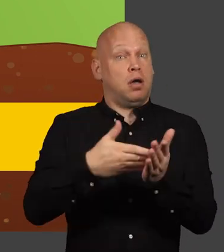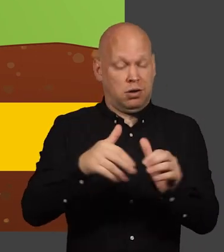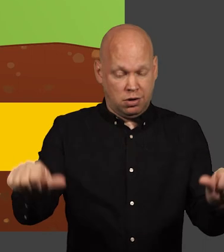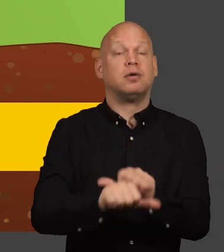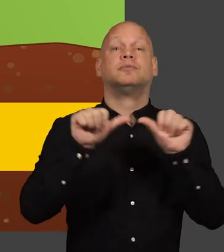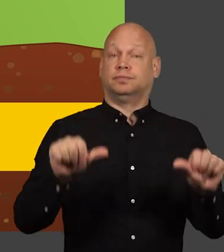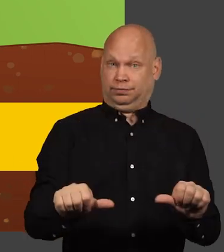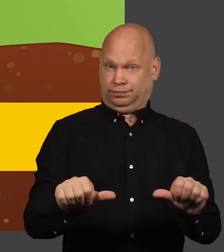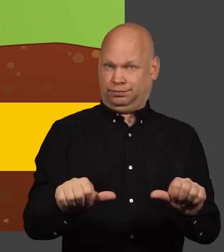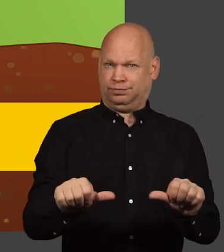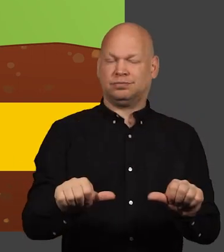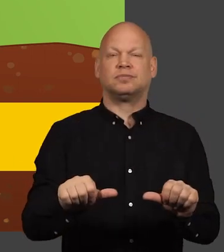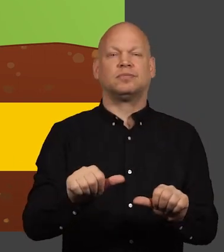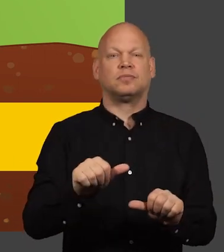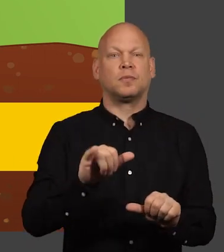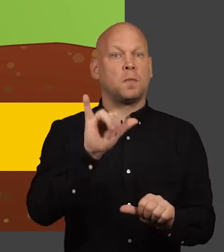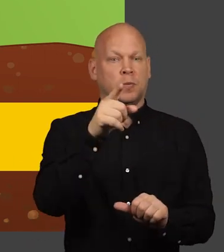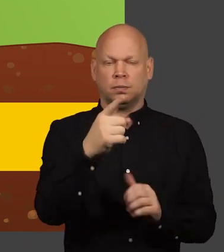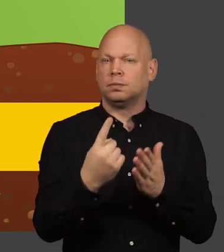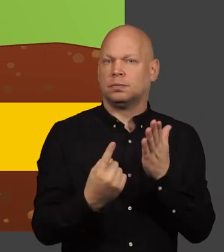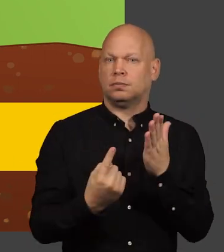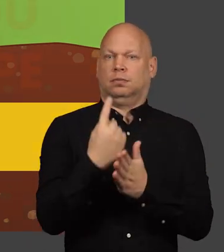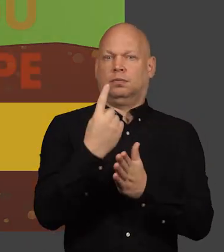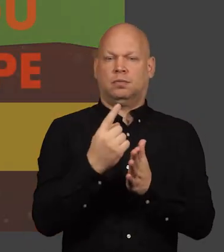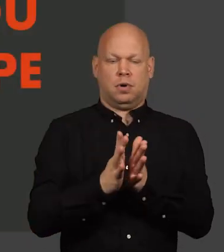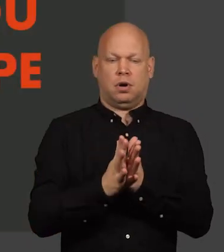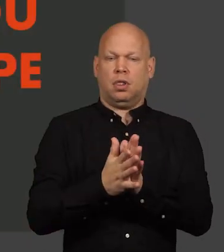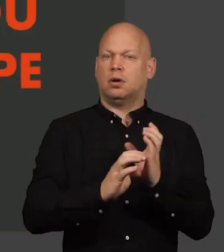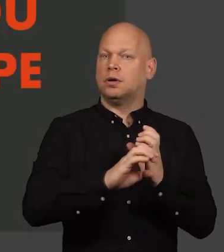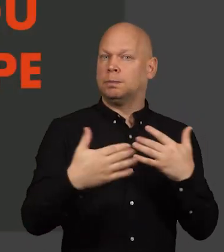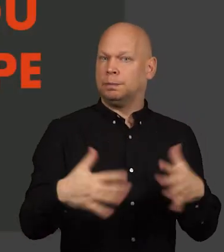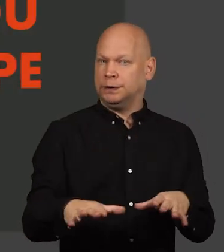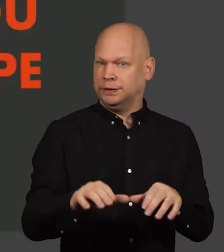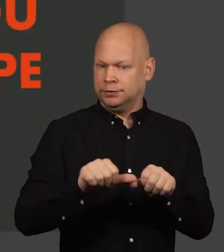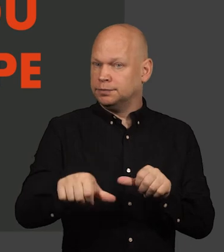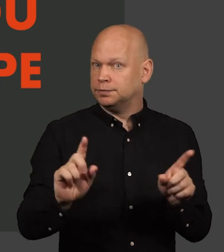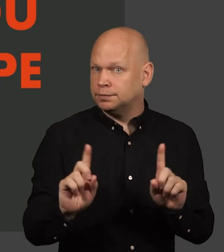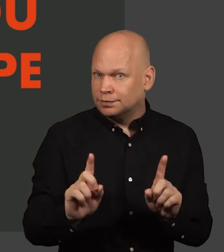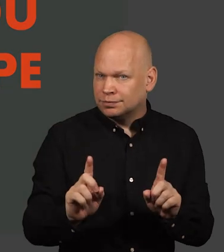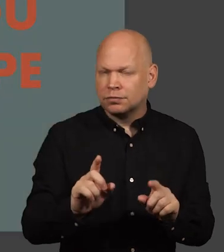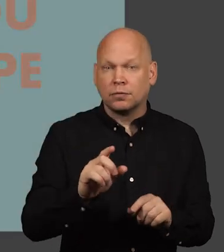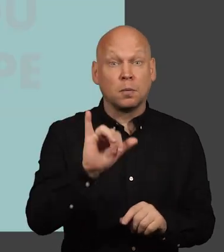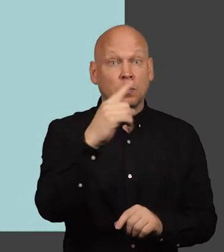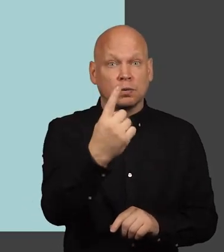leave yourself enough time to work carefully and safely what to do if you damage a gas pipe